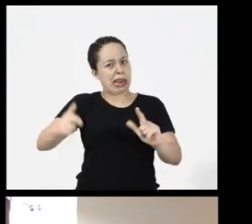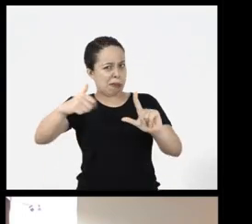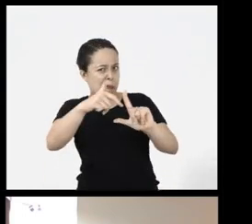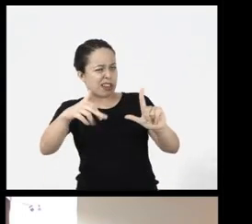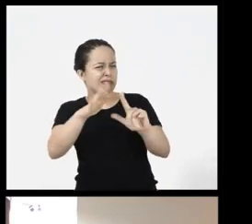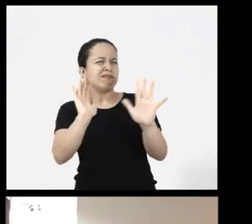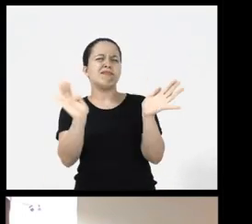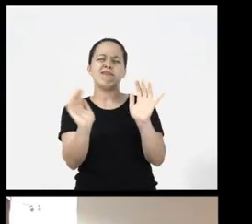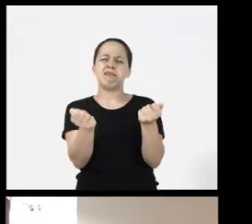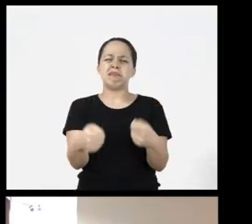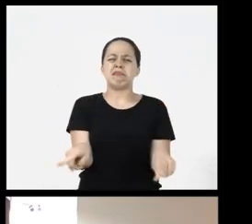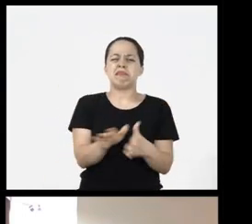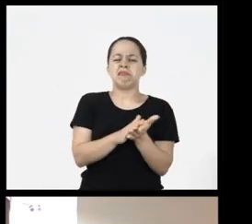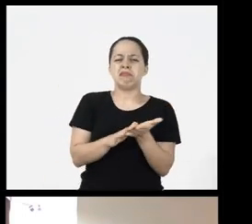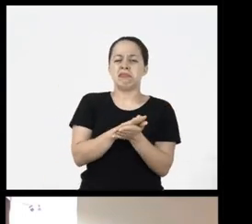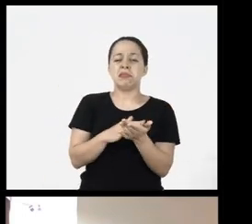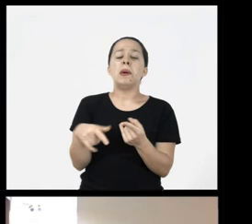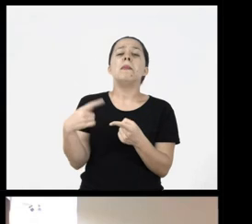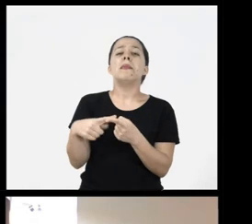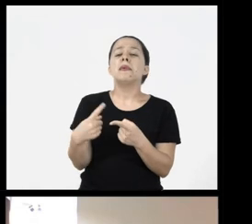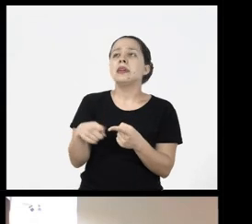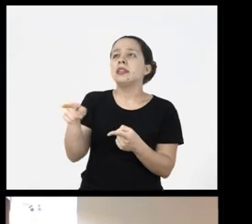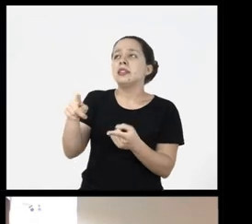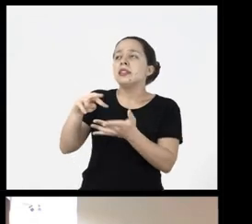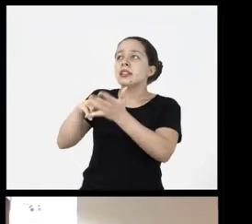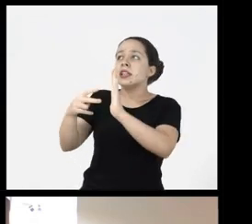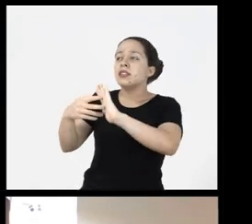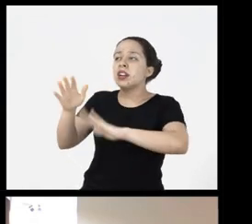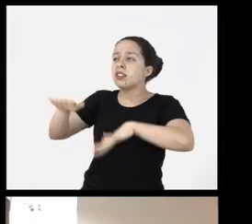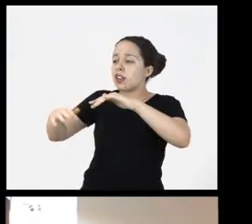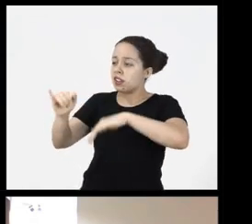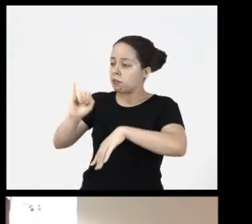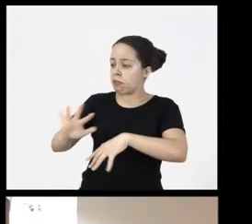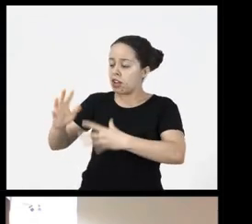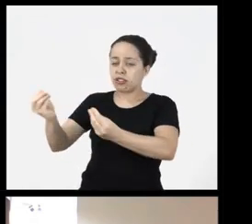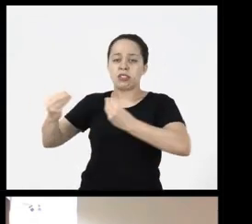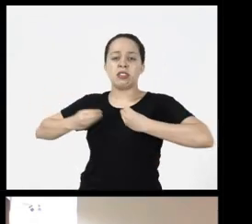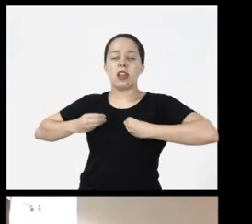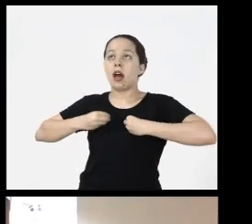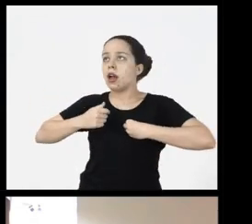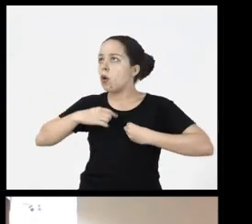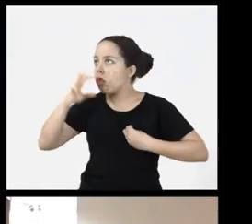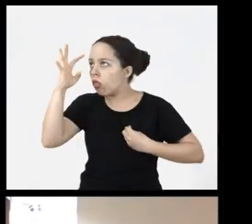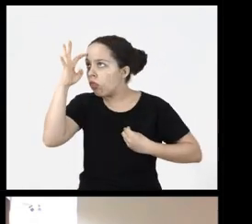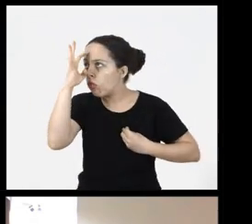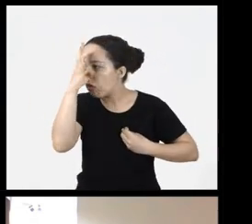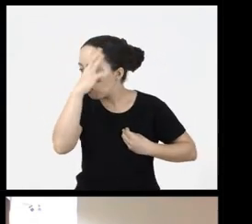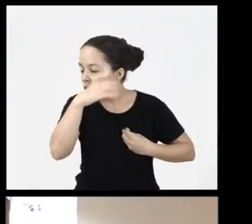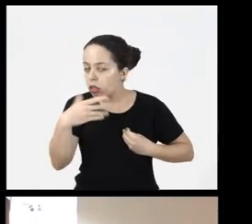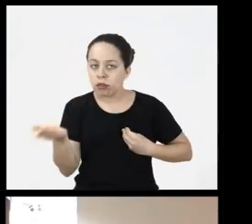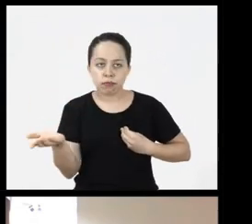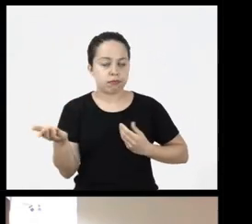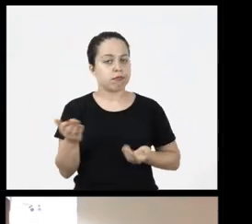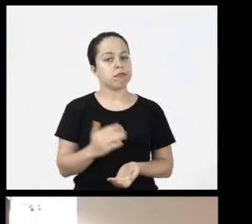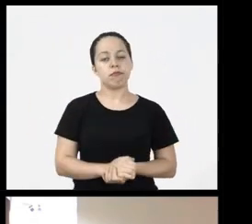don’t need to use them because they will have the opposite effect they’ll be distracting elements for